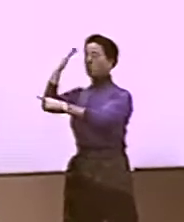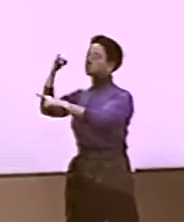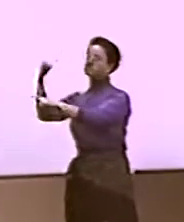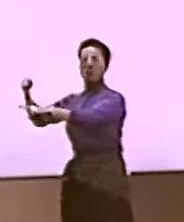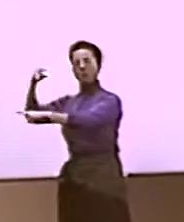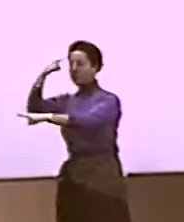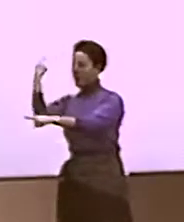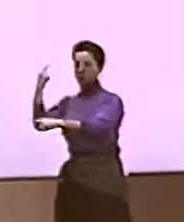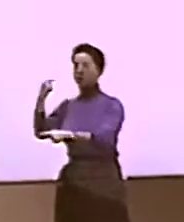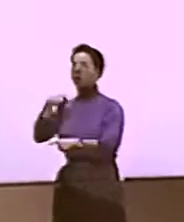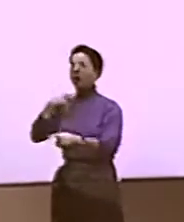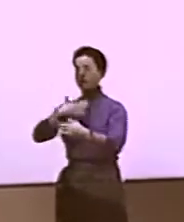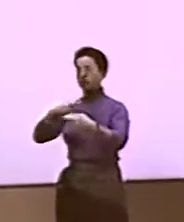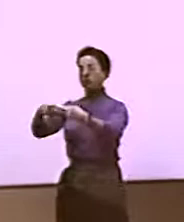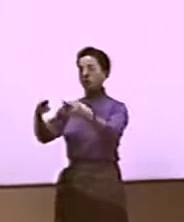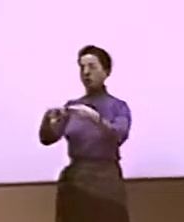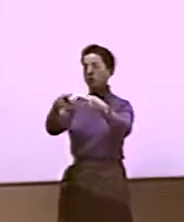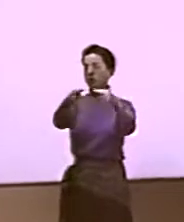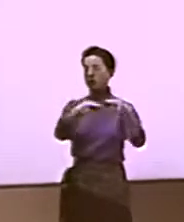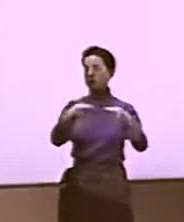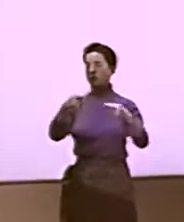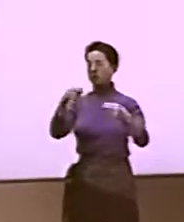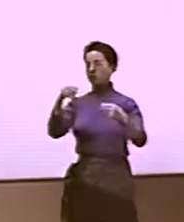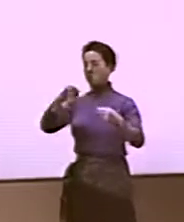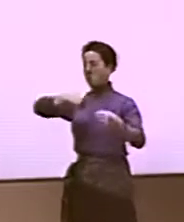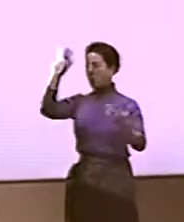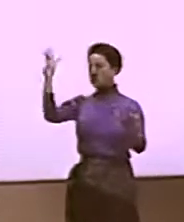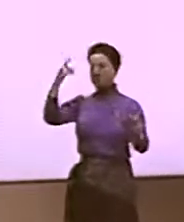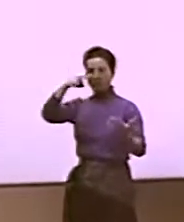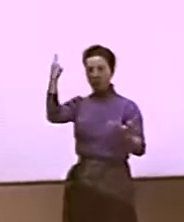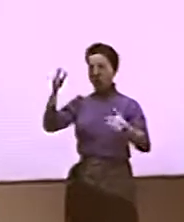I SIGNED "HOSPITAL" AT THE HEAD AND "HOSPITAL" AT THE FOREARM AND "HOSPITAL" ON THE HAND,